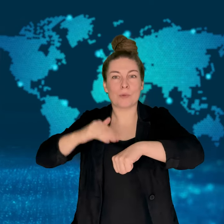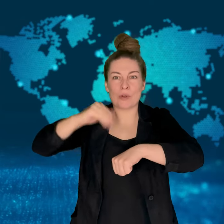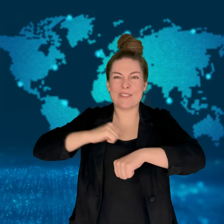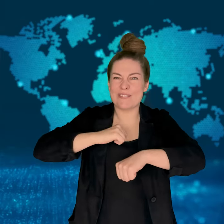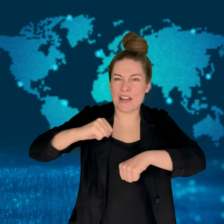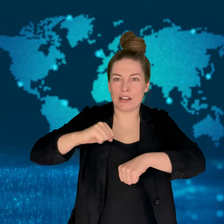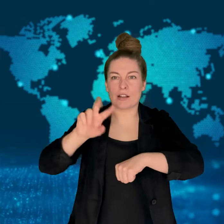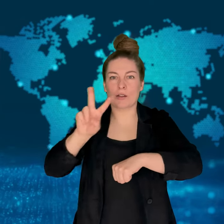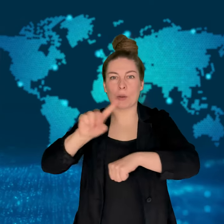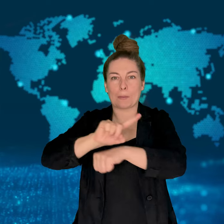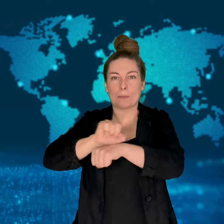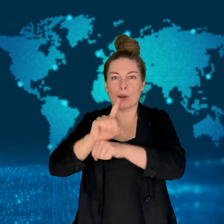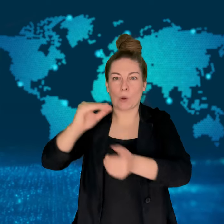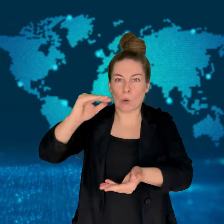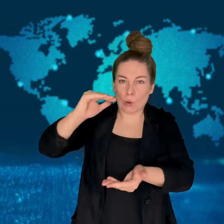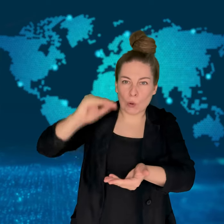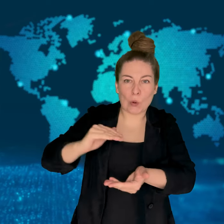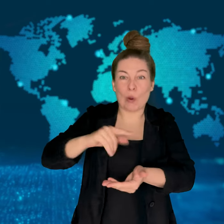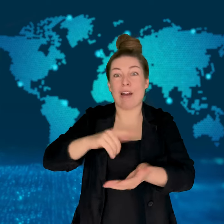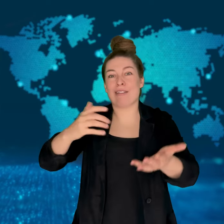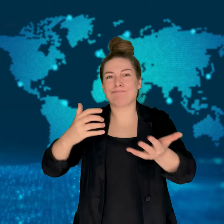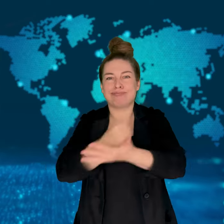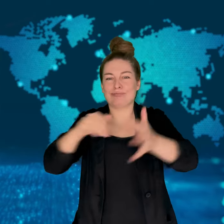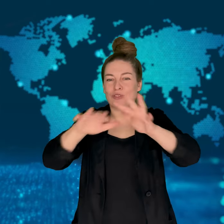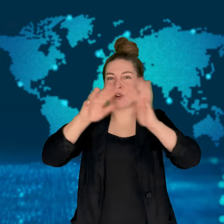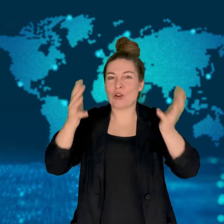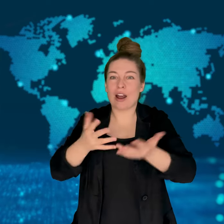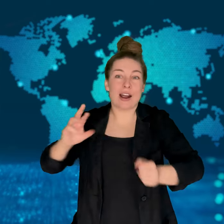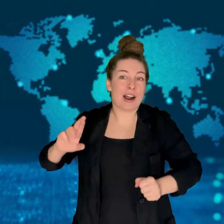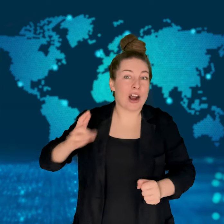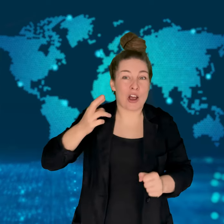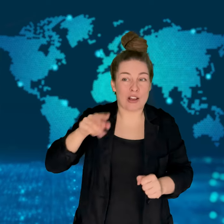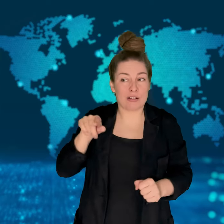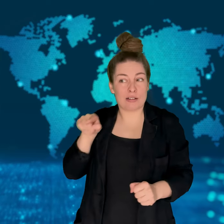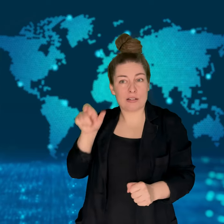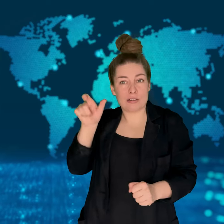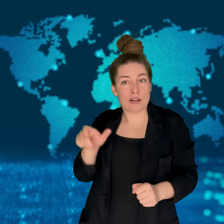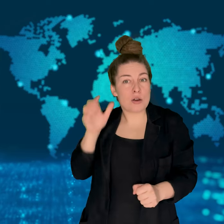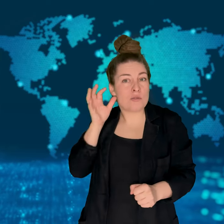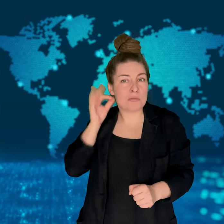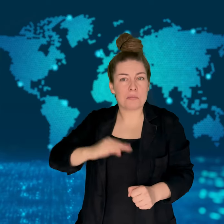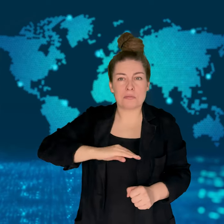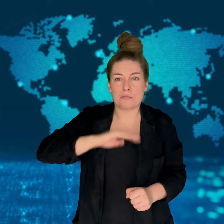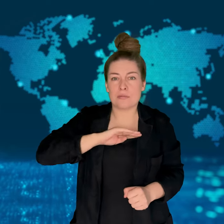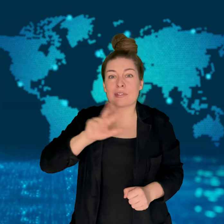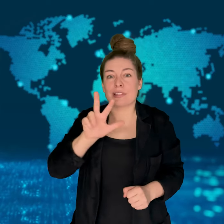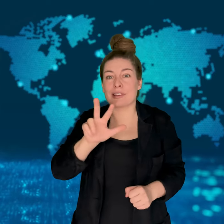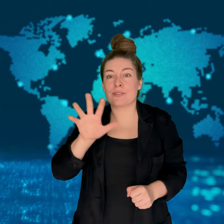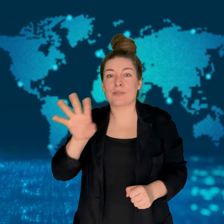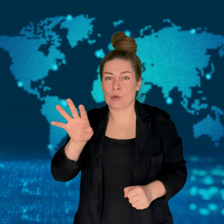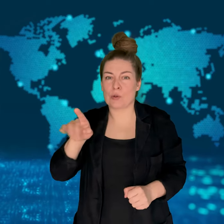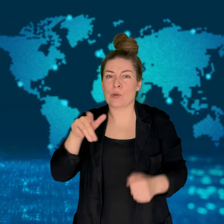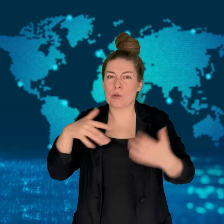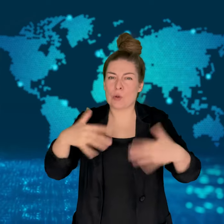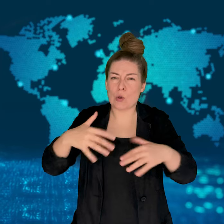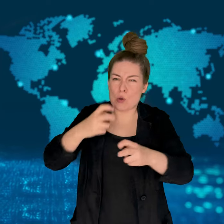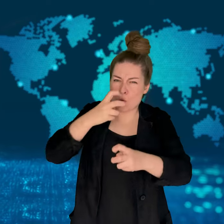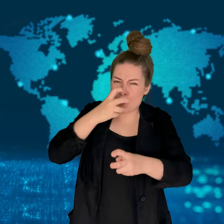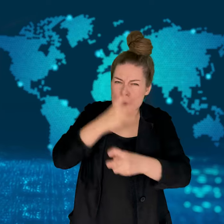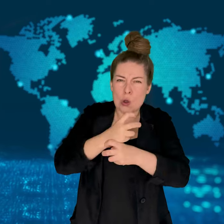the current world record holder.